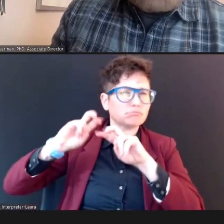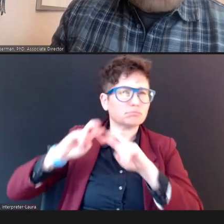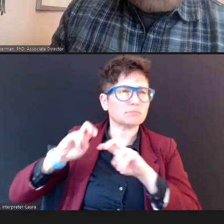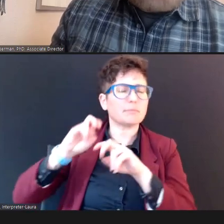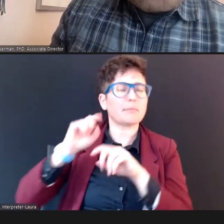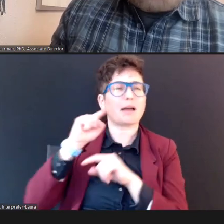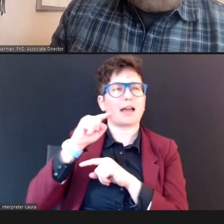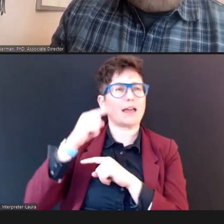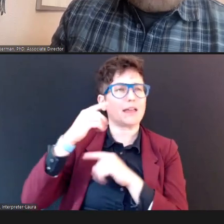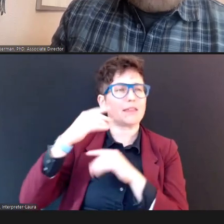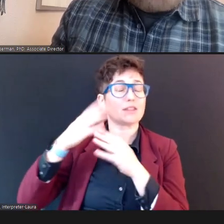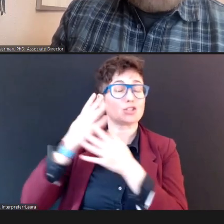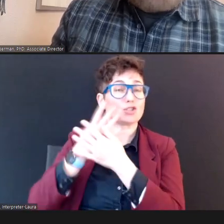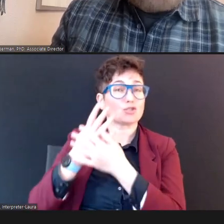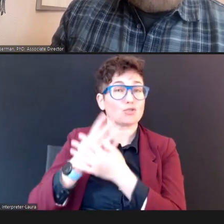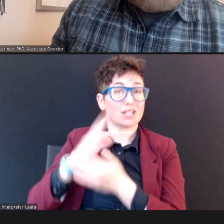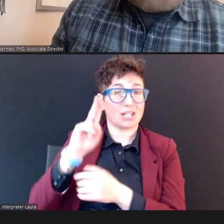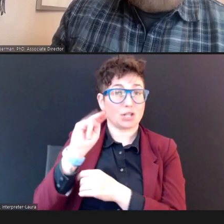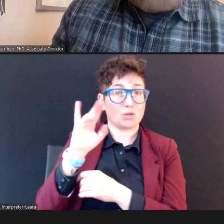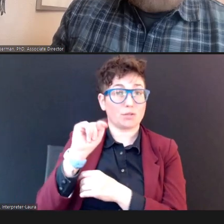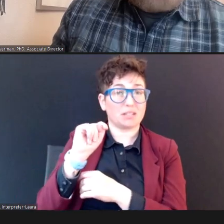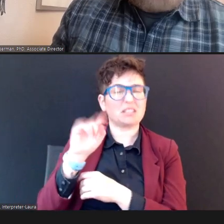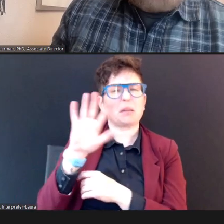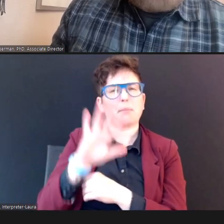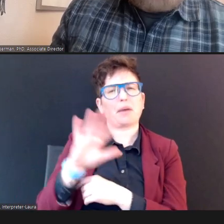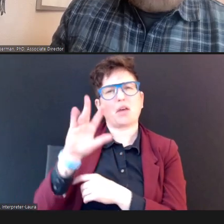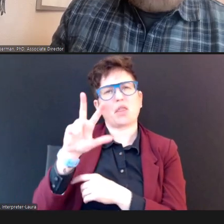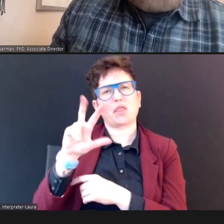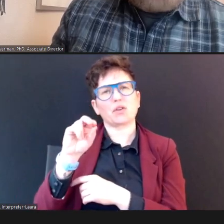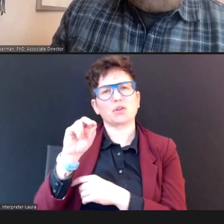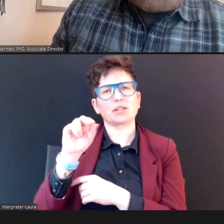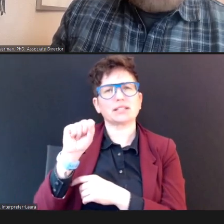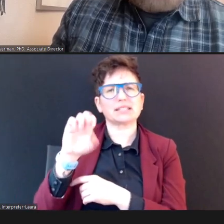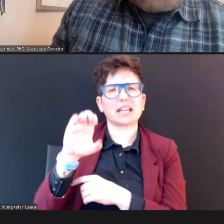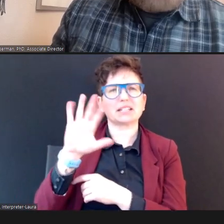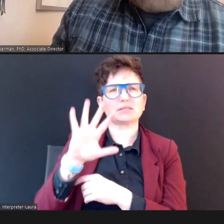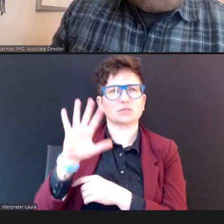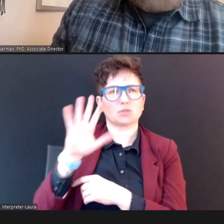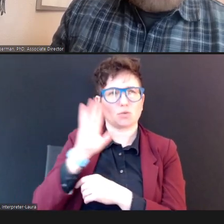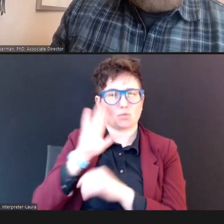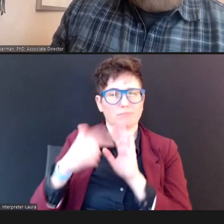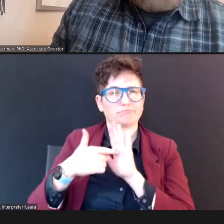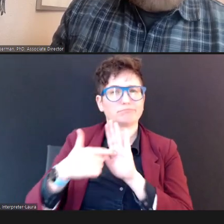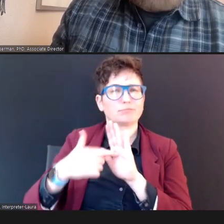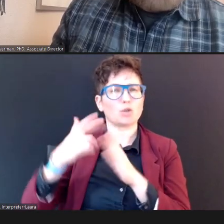a result will appear, it will appear either as a -- a pass, Or, a